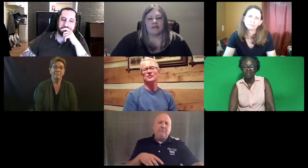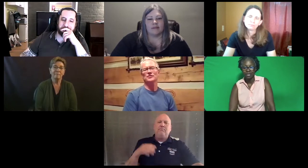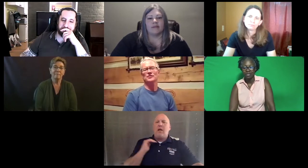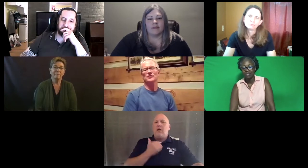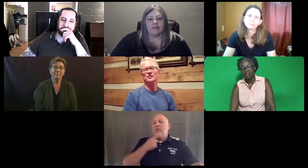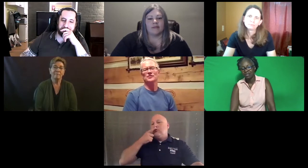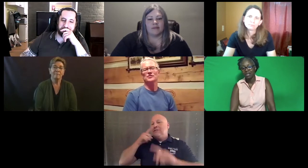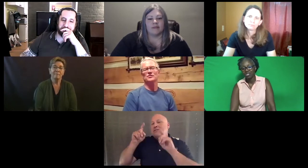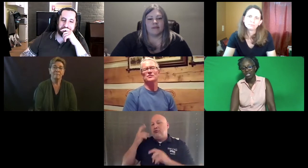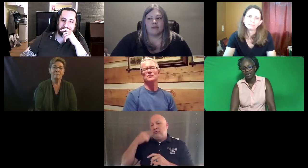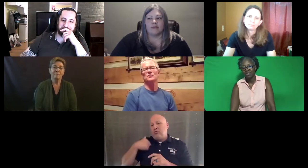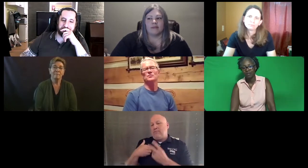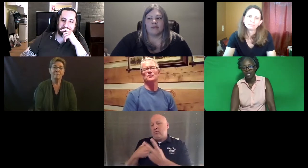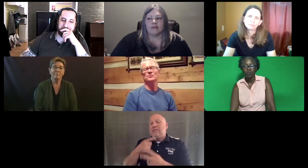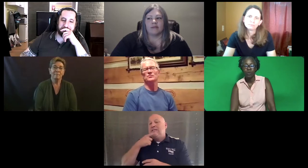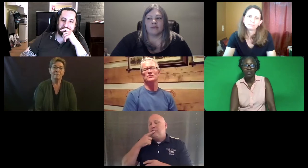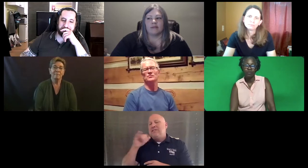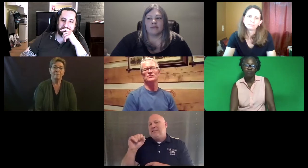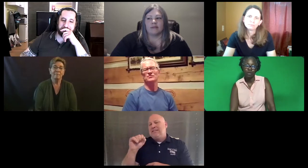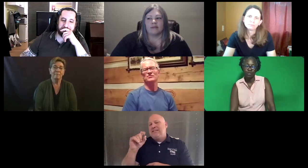But it's a knowledge check. So that's the way that we've approached it.